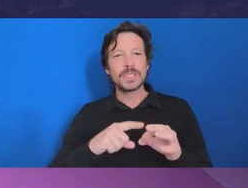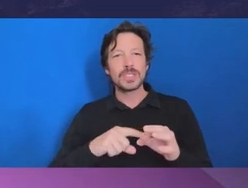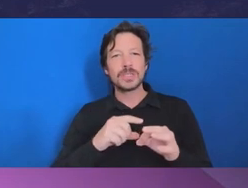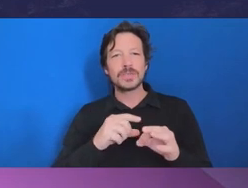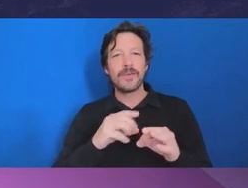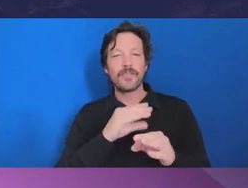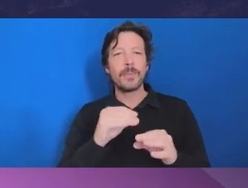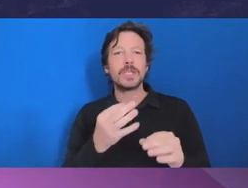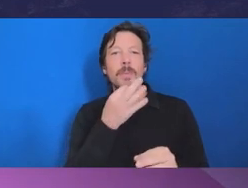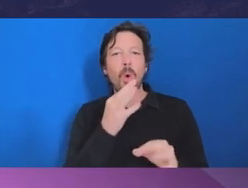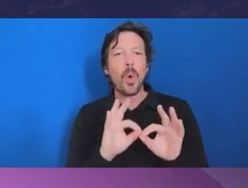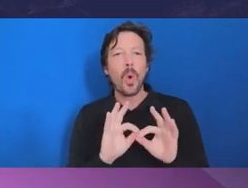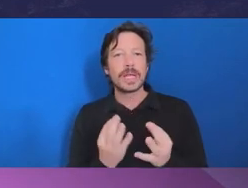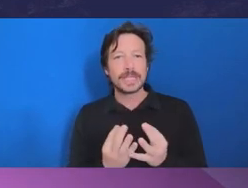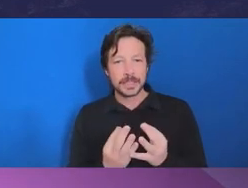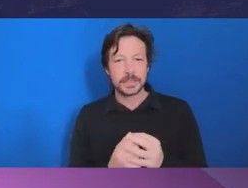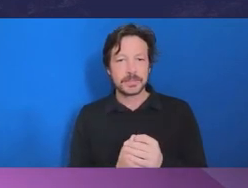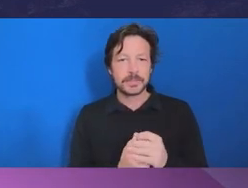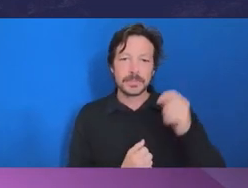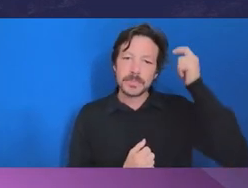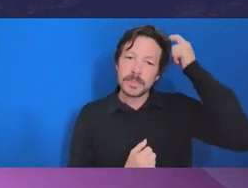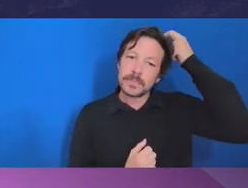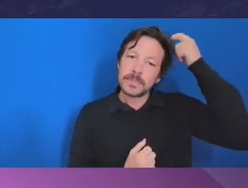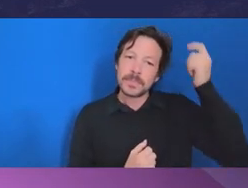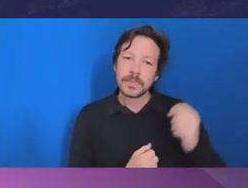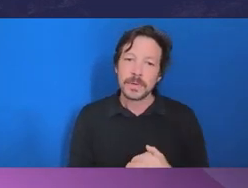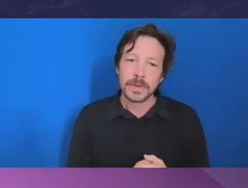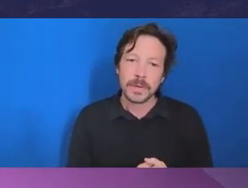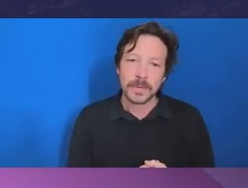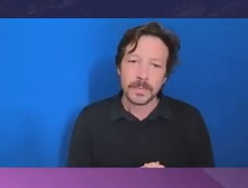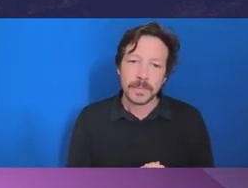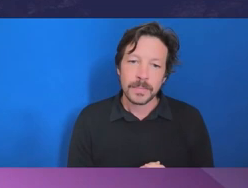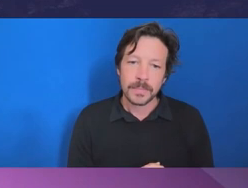What are some examples of fraud and corruption prevention for agencies with very limited resources?